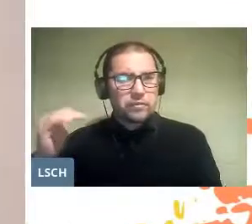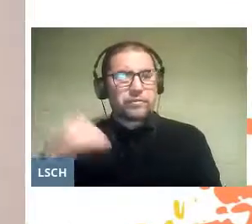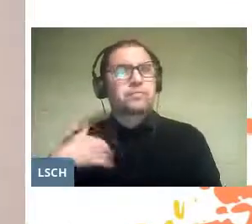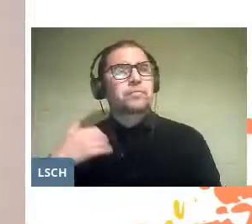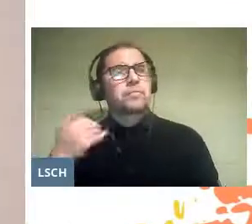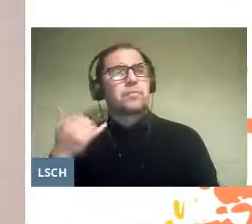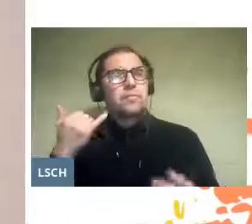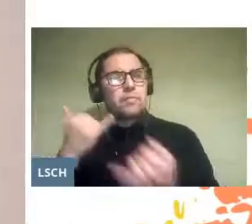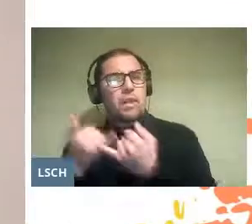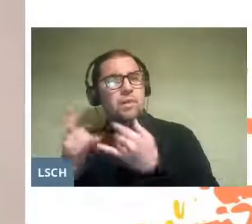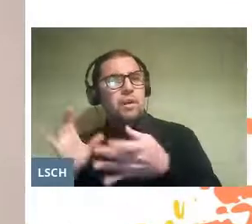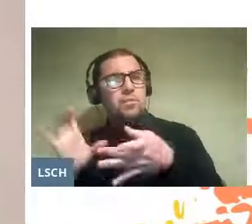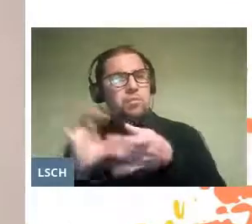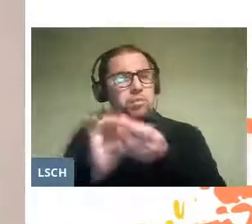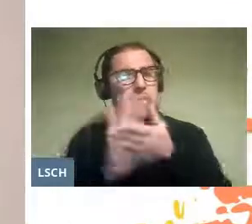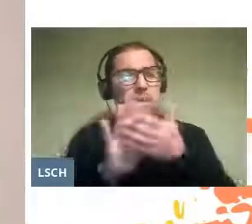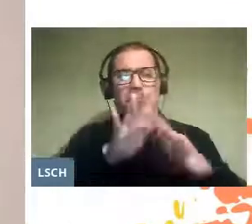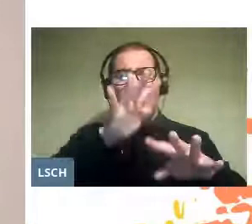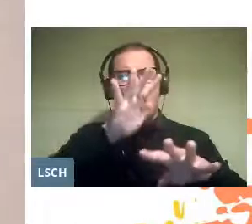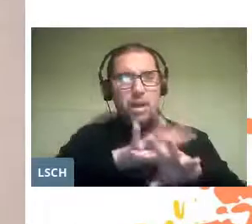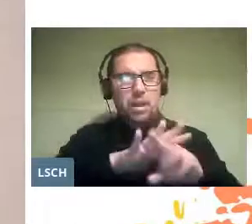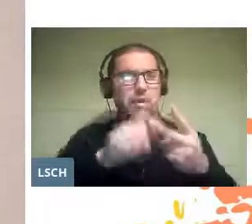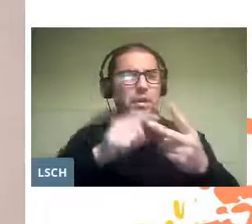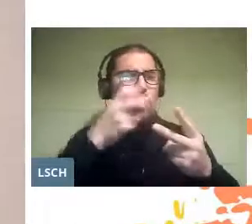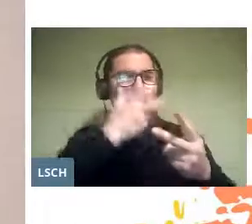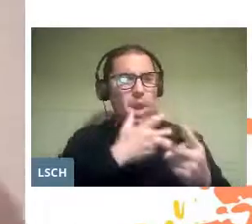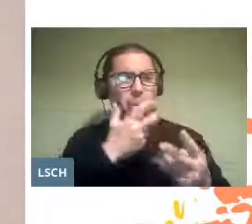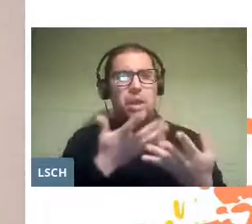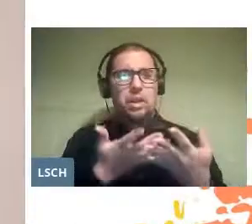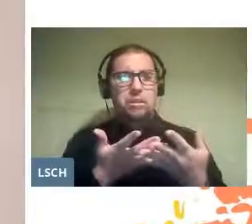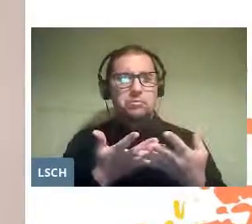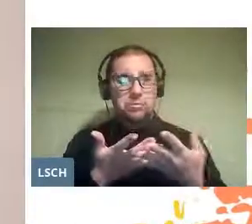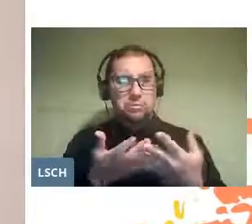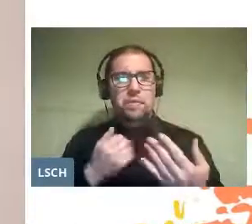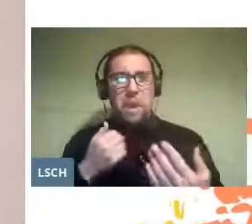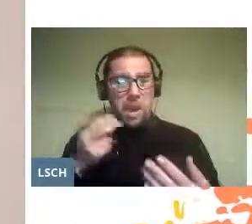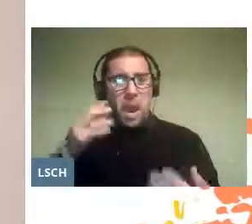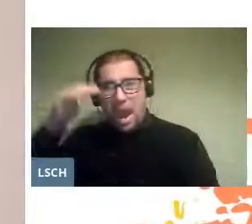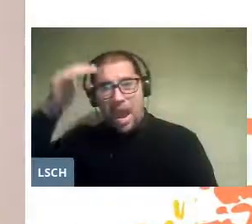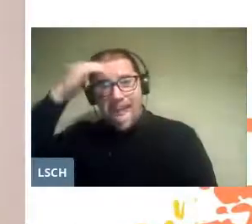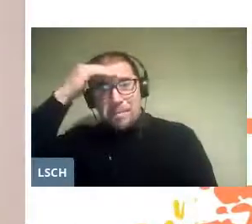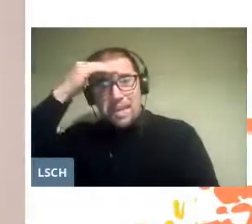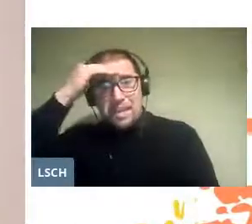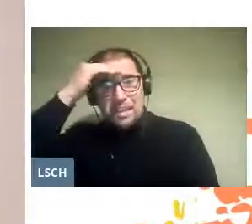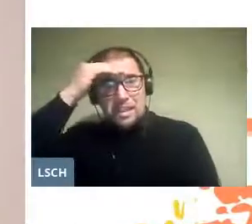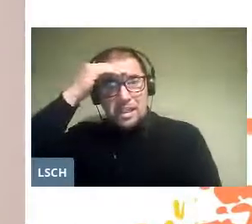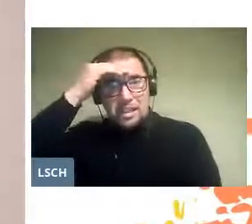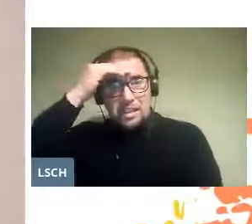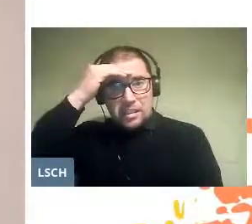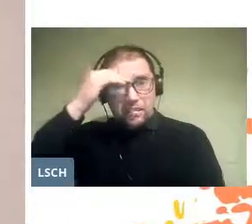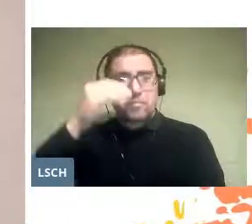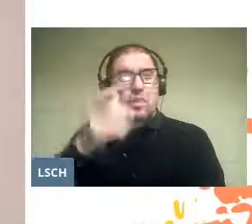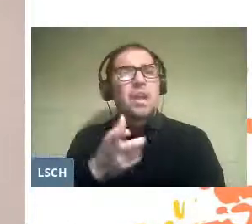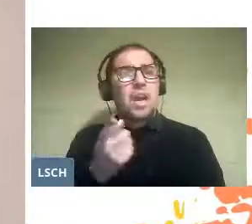with subjects such as mathematics and language, they must live attractive learning experiences,